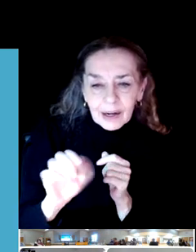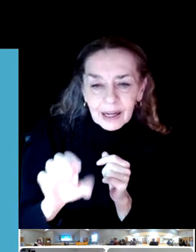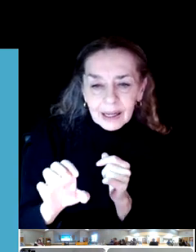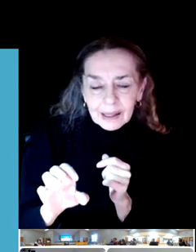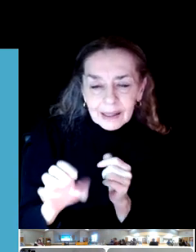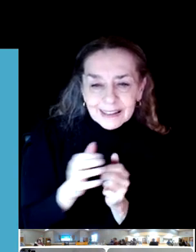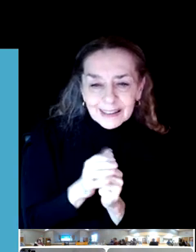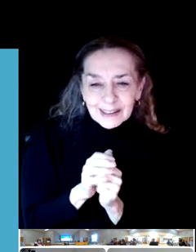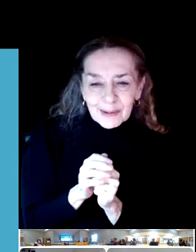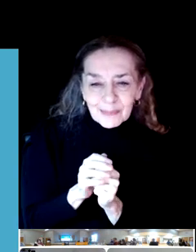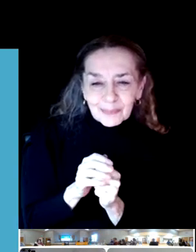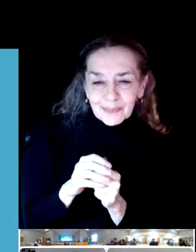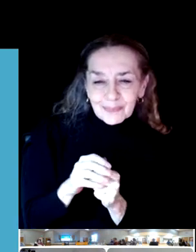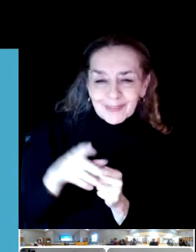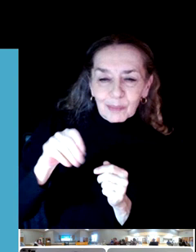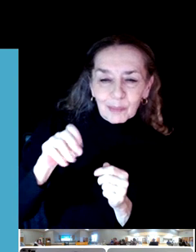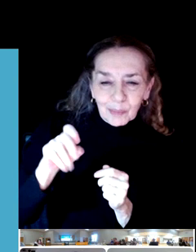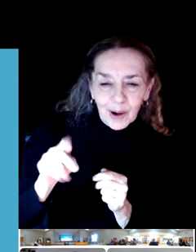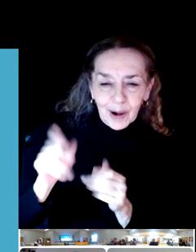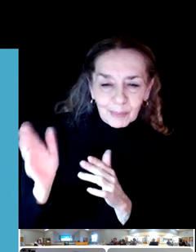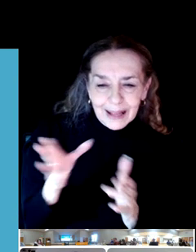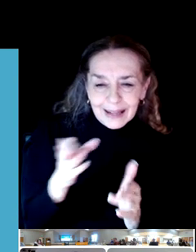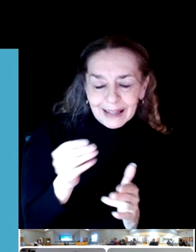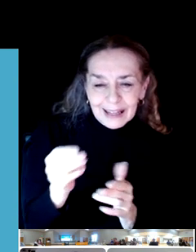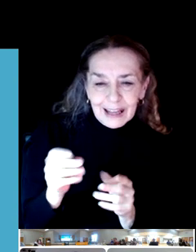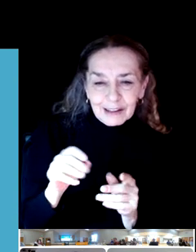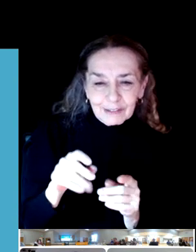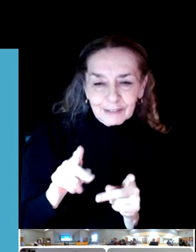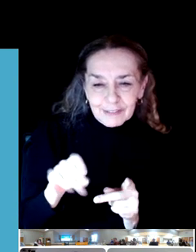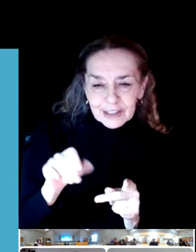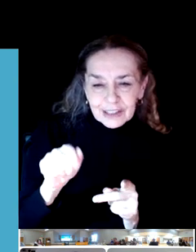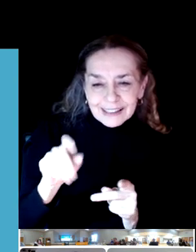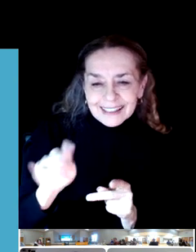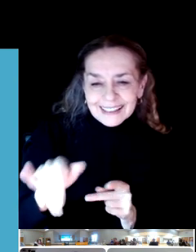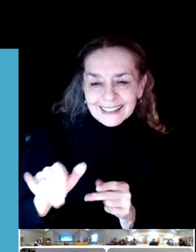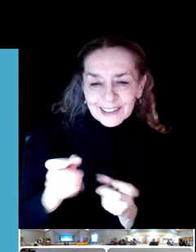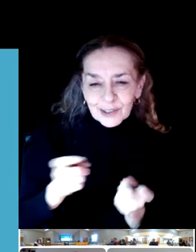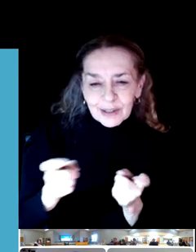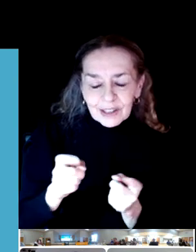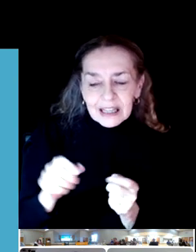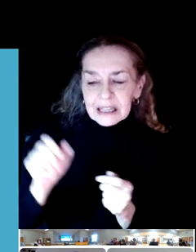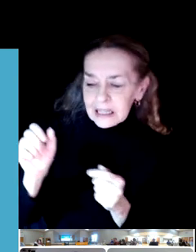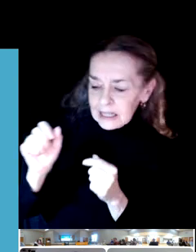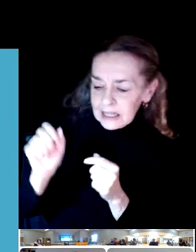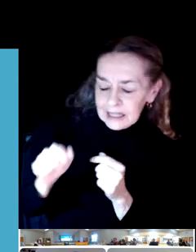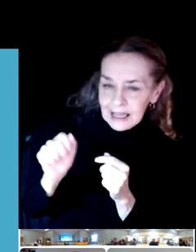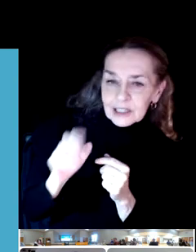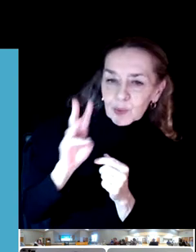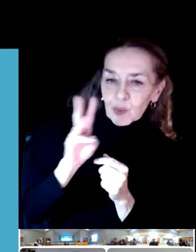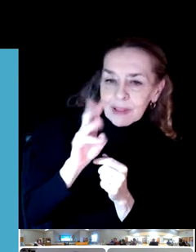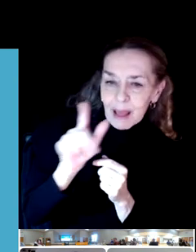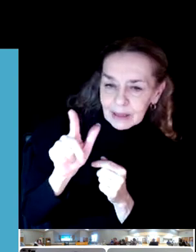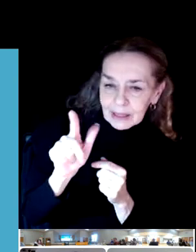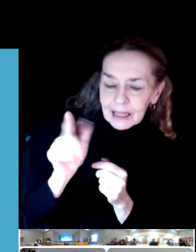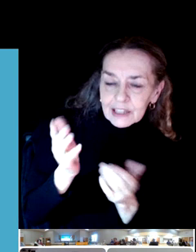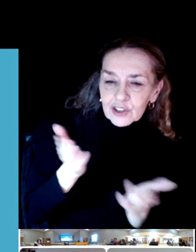So in answer to your question, yes, Willamalane's service area is essentially the same as Springfield's